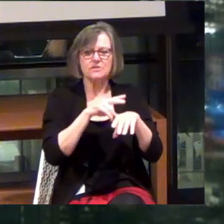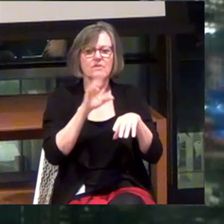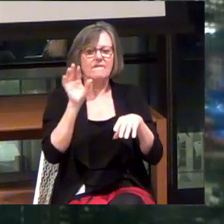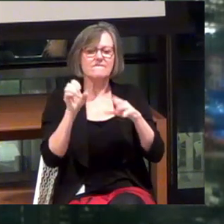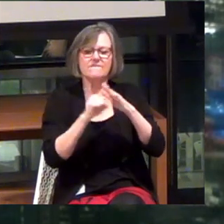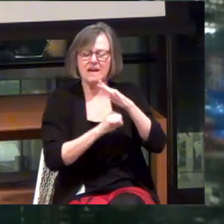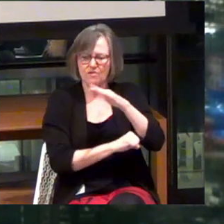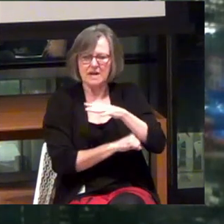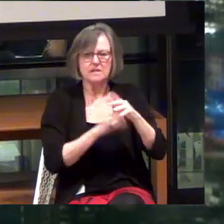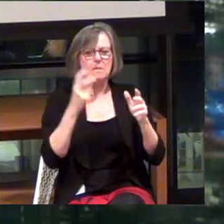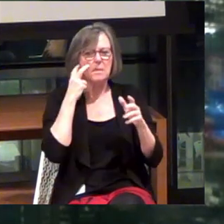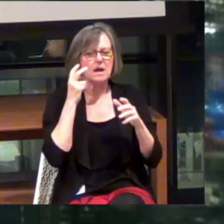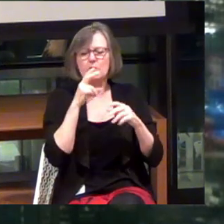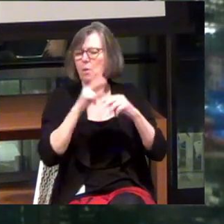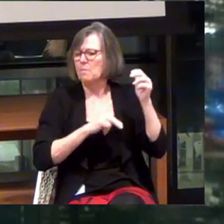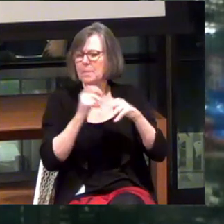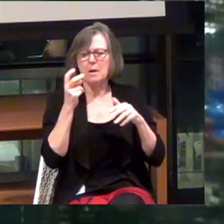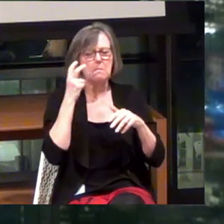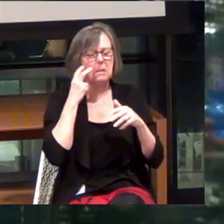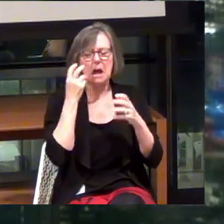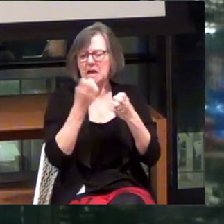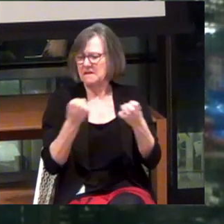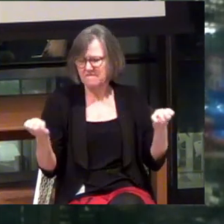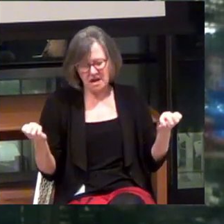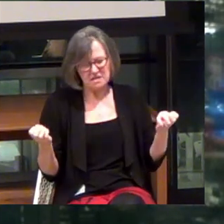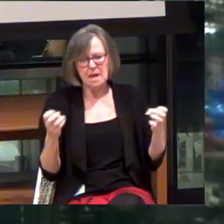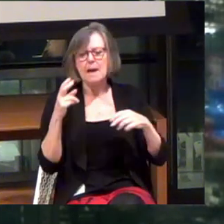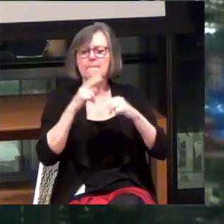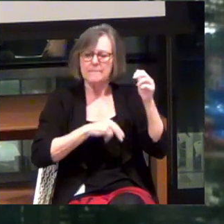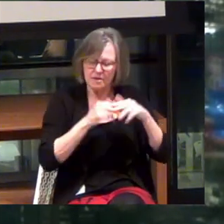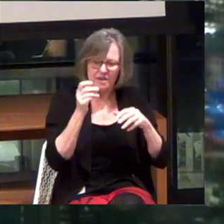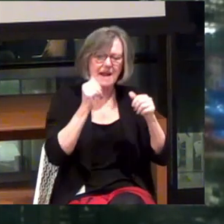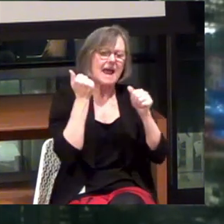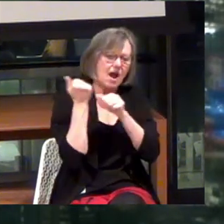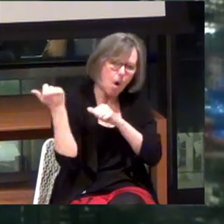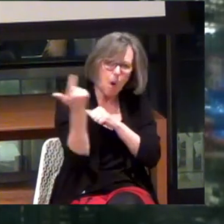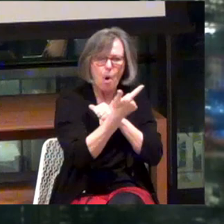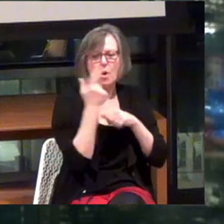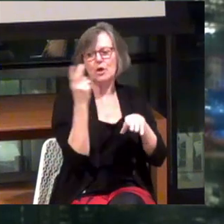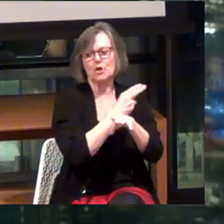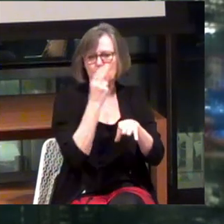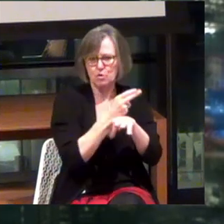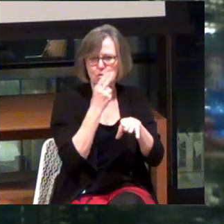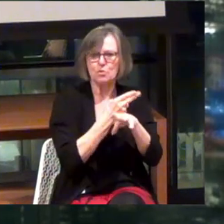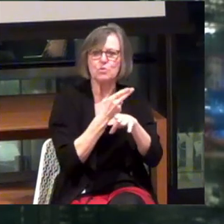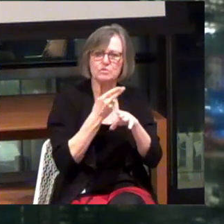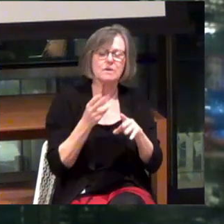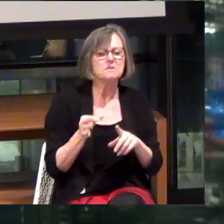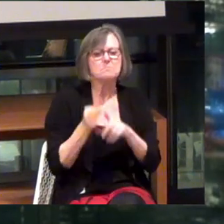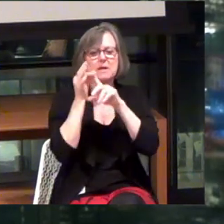told us: Don't build a blind device. Build a device everybody can use, but optimize for the blind experience.